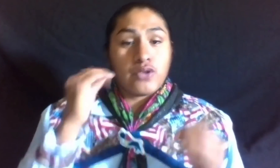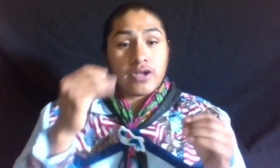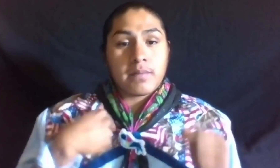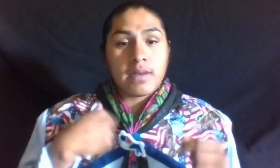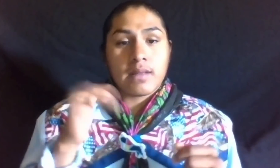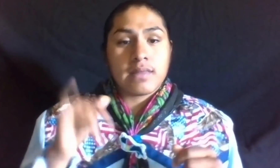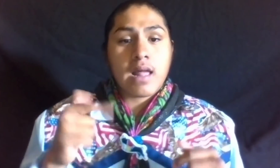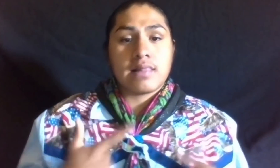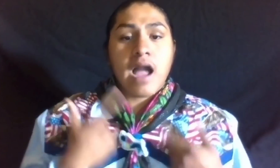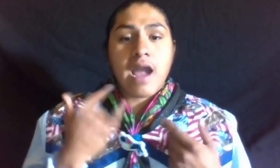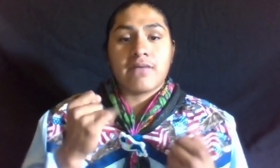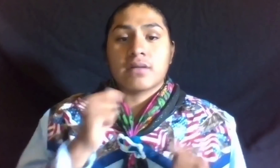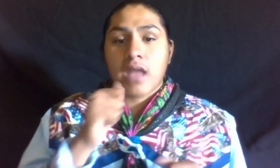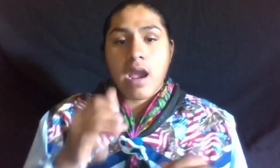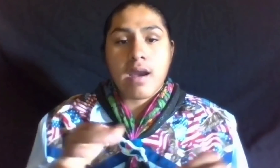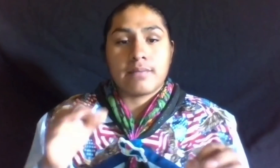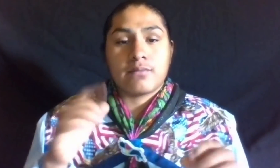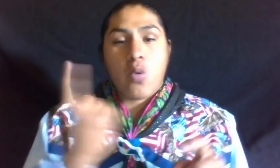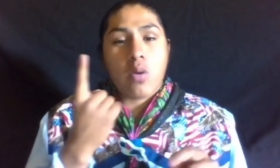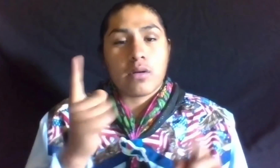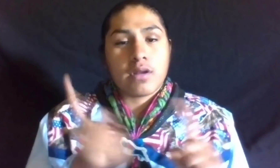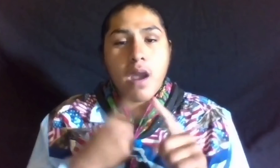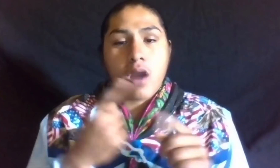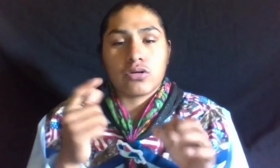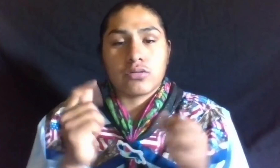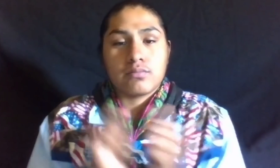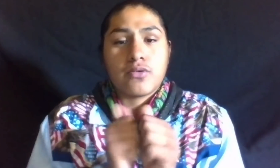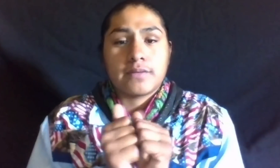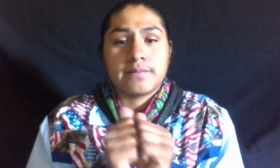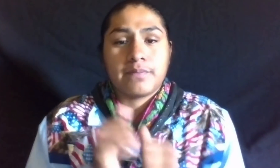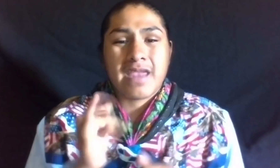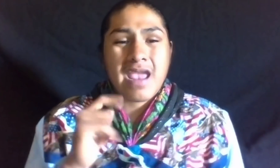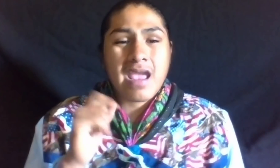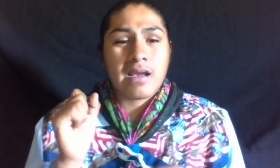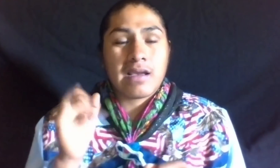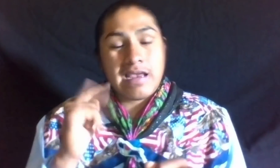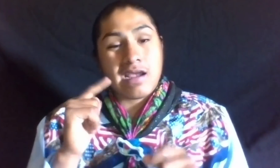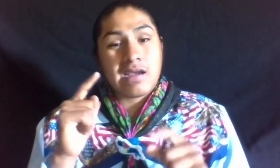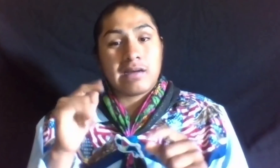IS NOT ALWAYS ABOUT SPORTS.